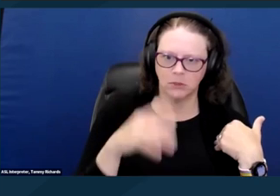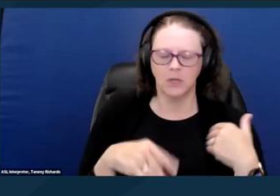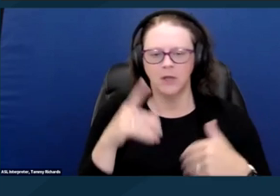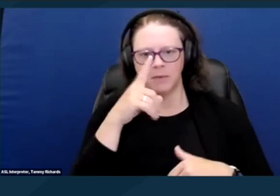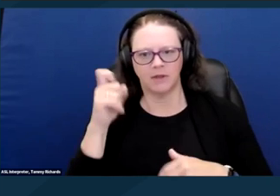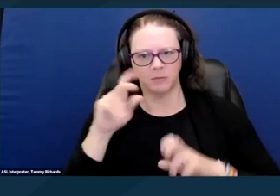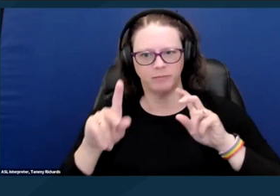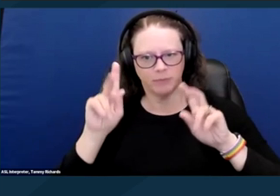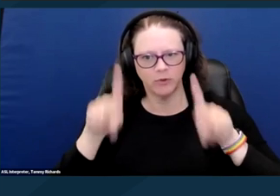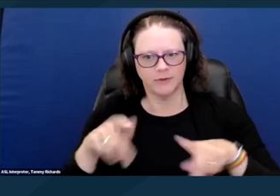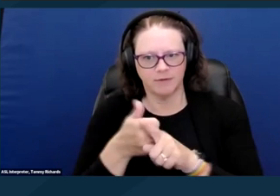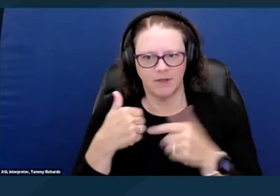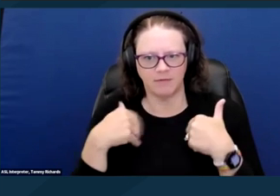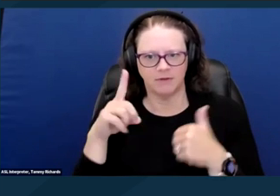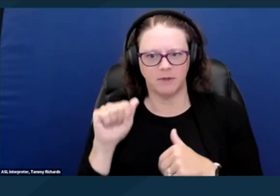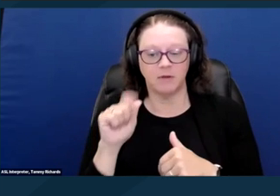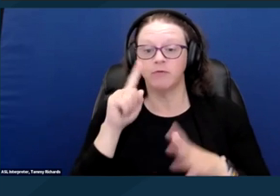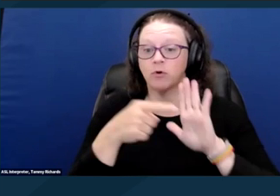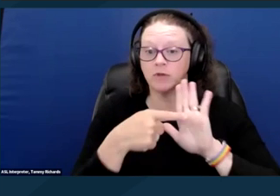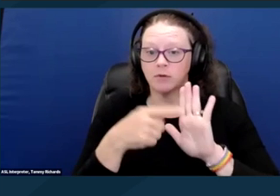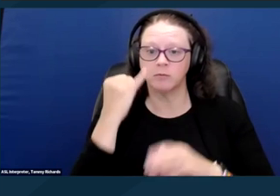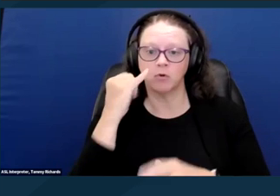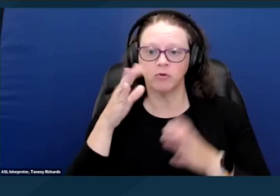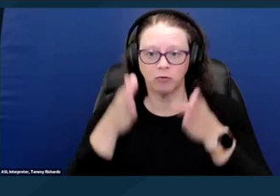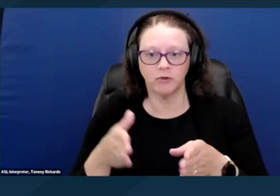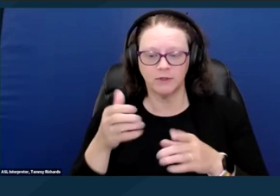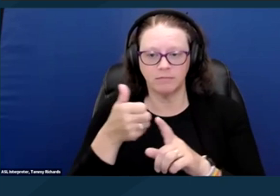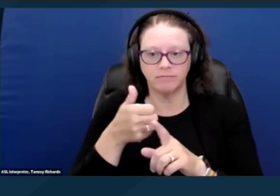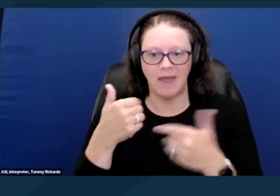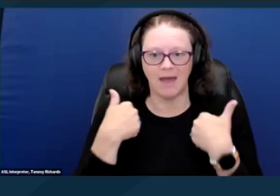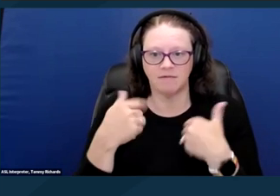For example, someone with a mental health or intellectual disability may not be able